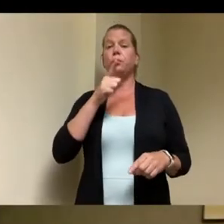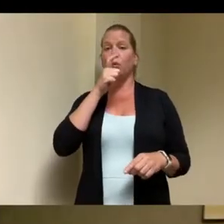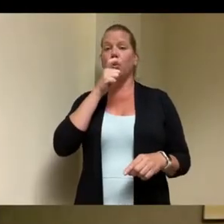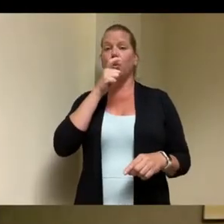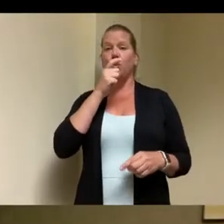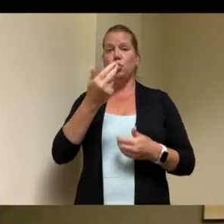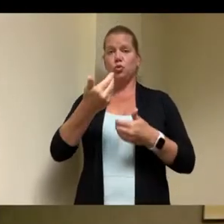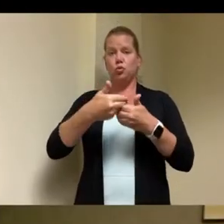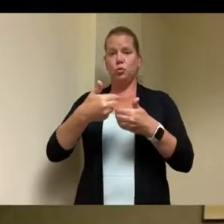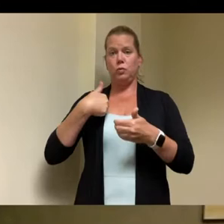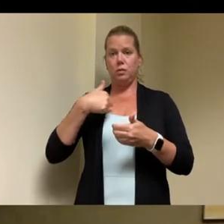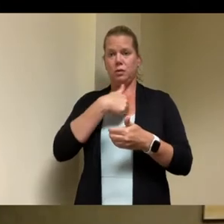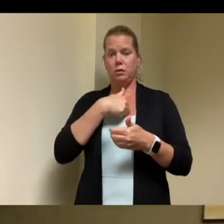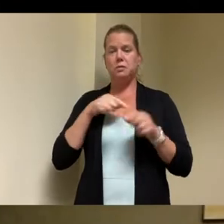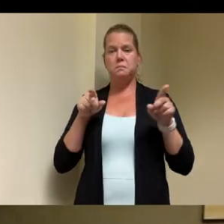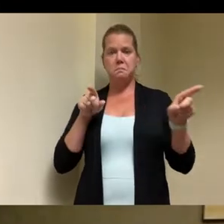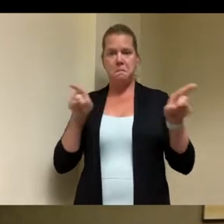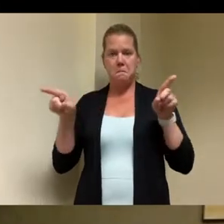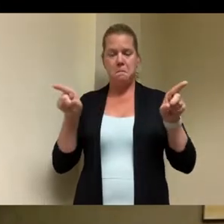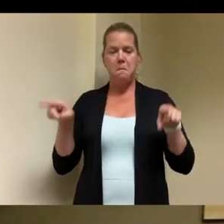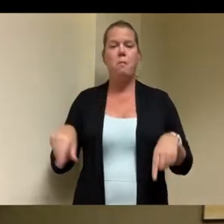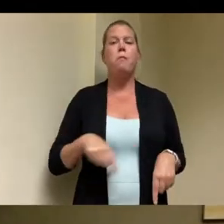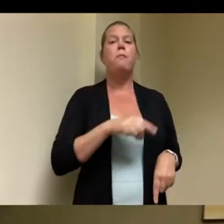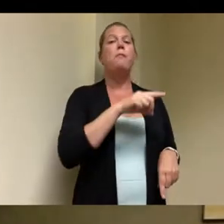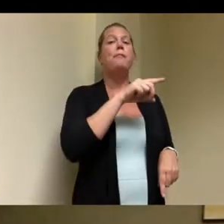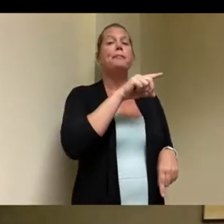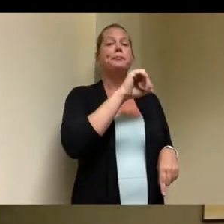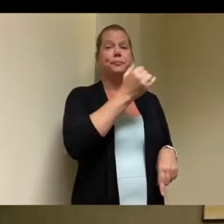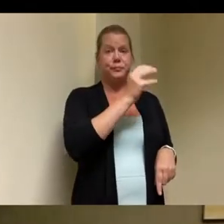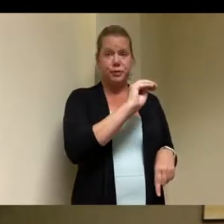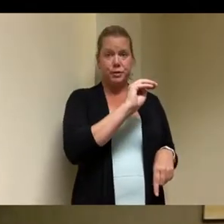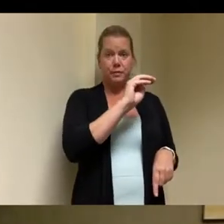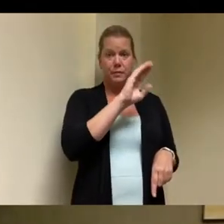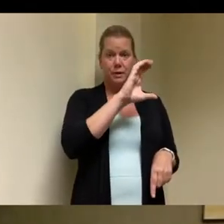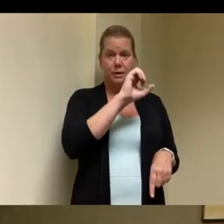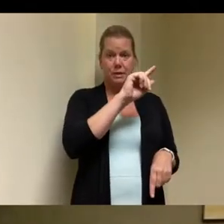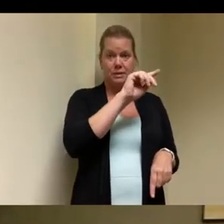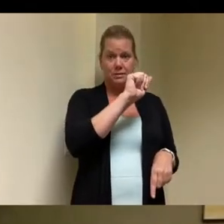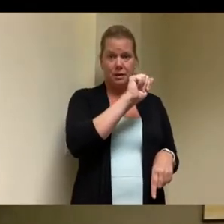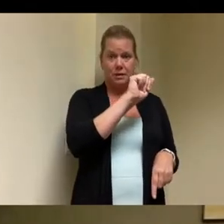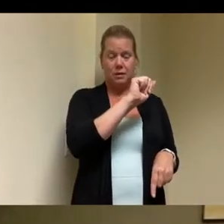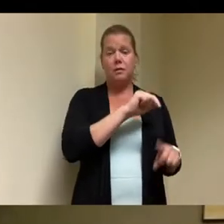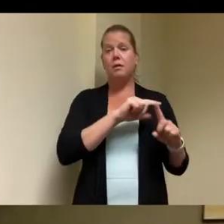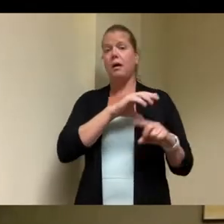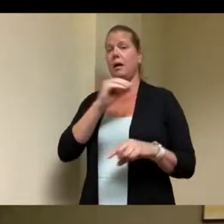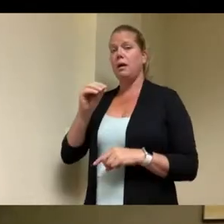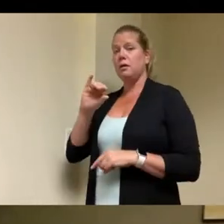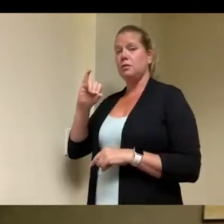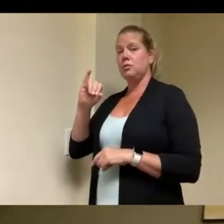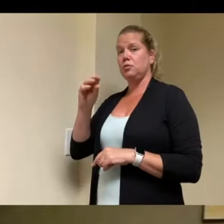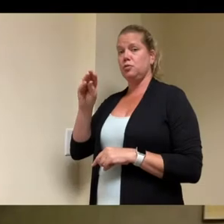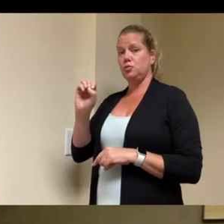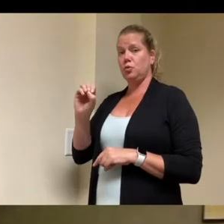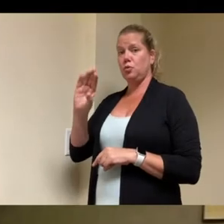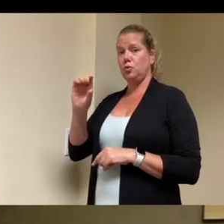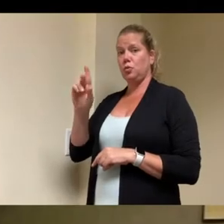of work inc and neighborhood housing solutions to talk a bit about both of those organizations and also about a special project that's